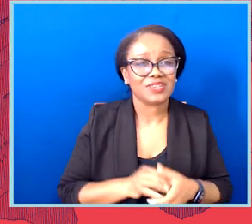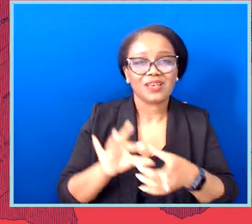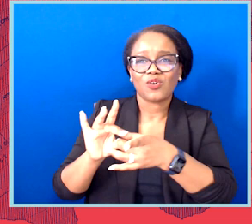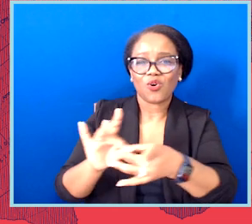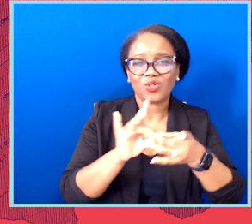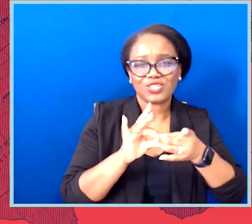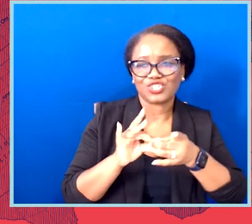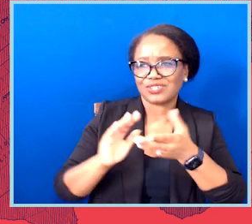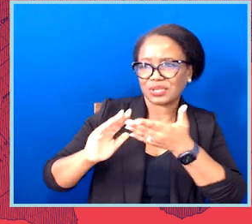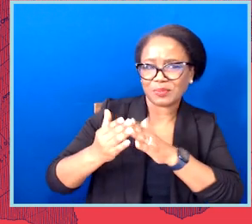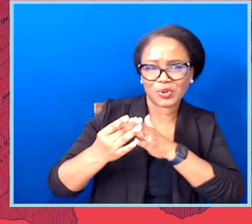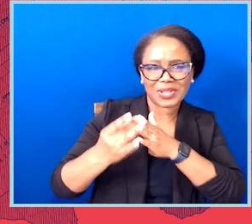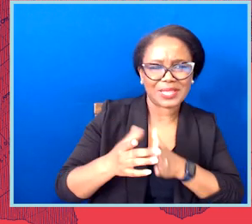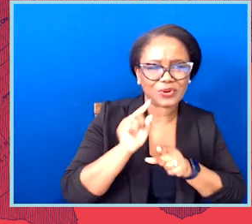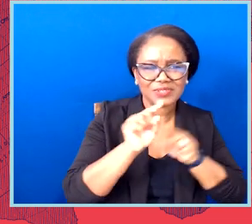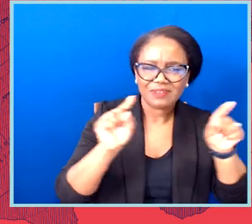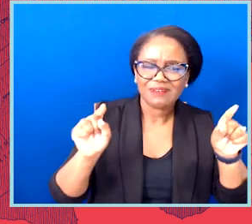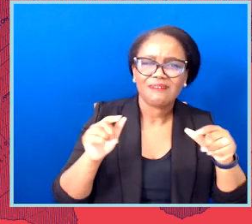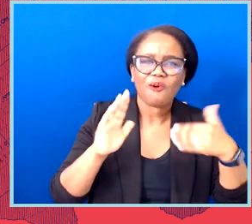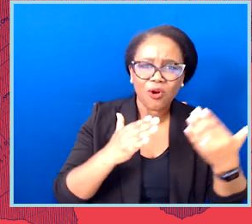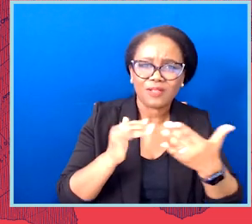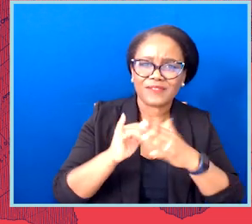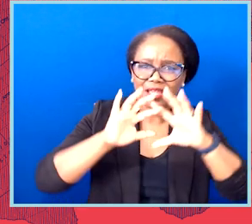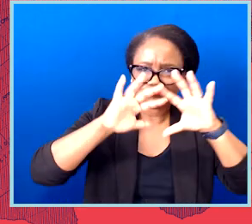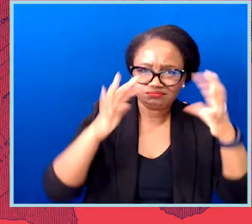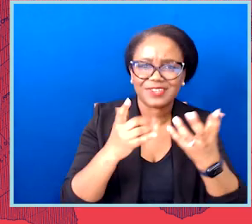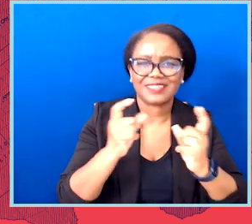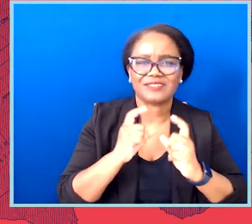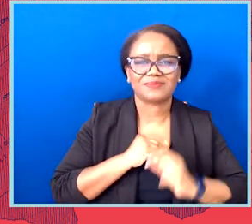That's what gives me resilience, and it gives me hope because together I know that we can